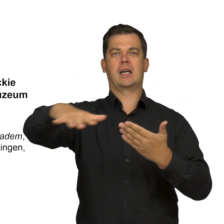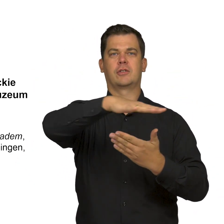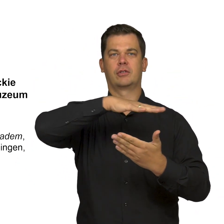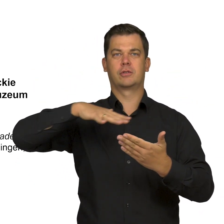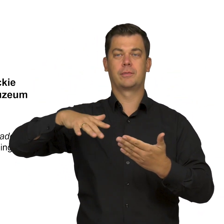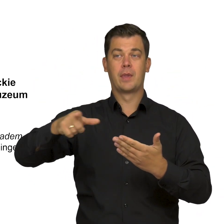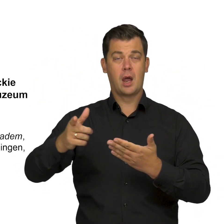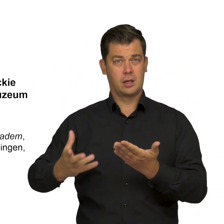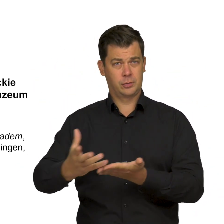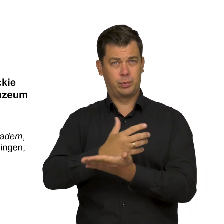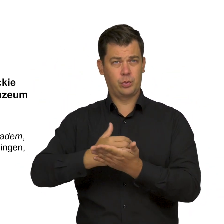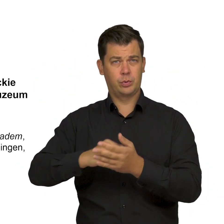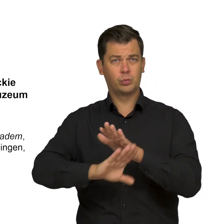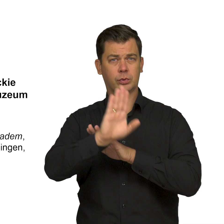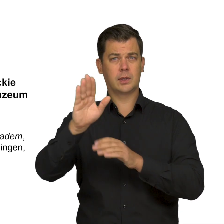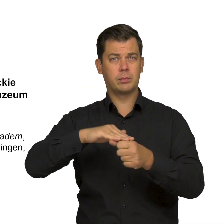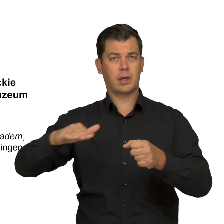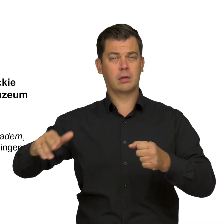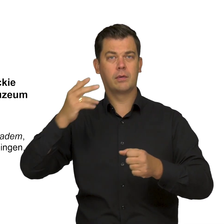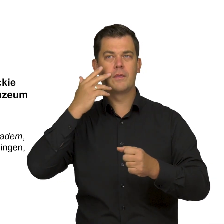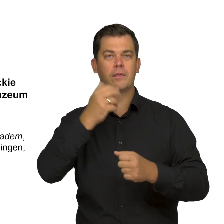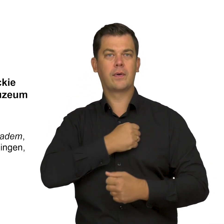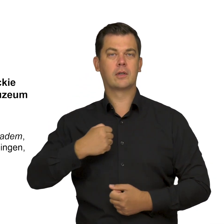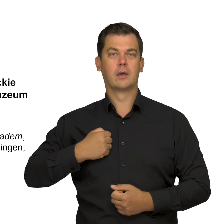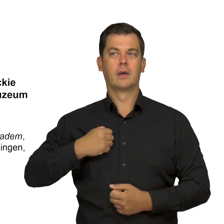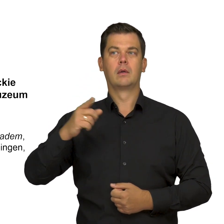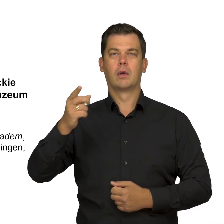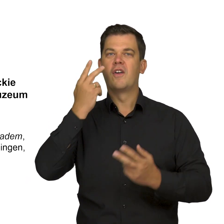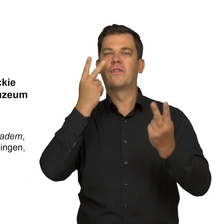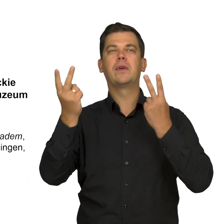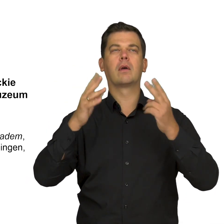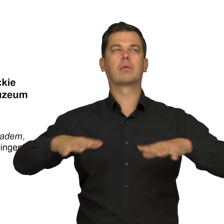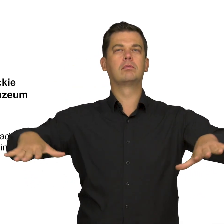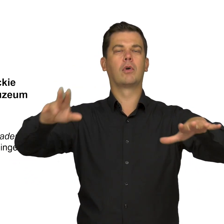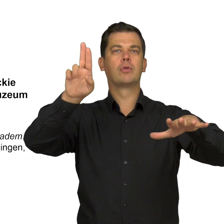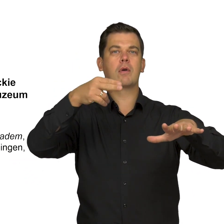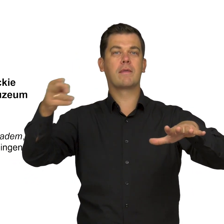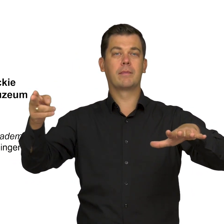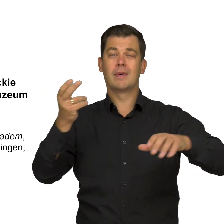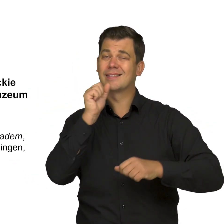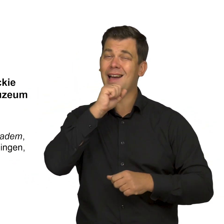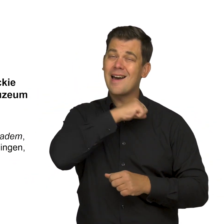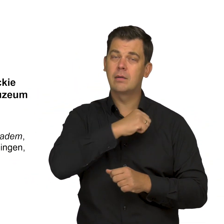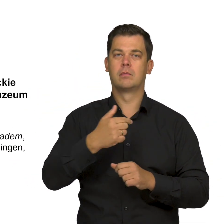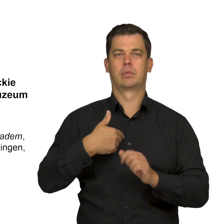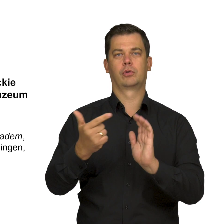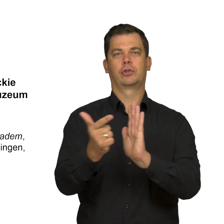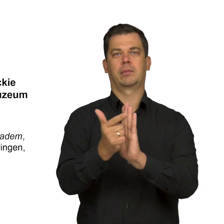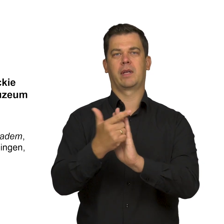The NMW collection includes a number of views of Norway, the oldest of which dates to the 17th century.